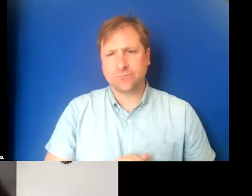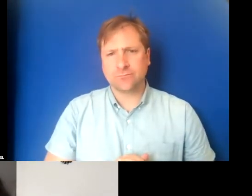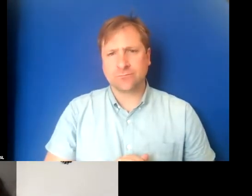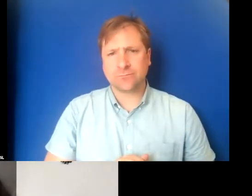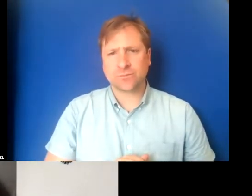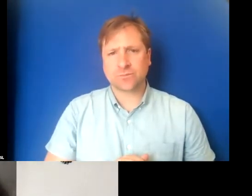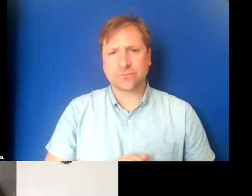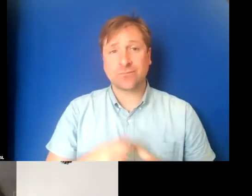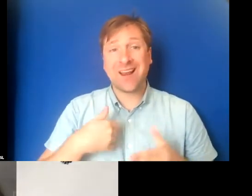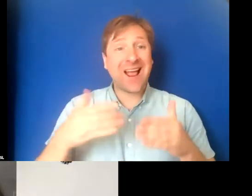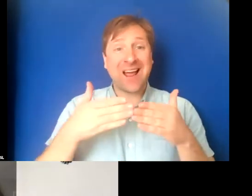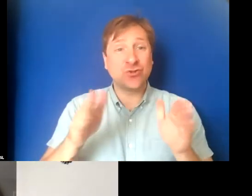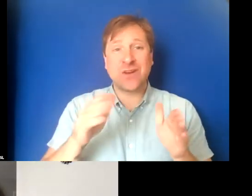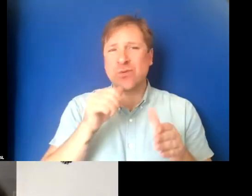I generally don't use AI,